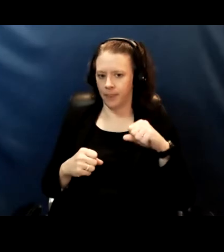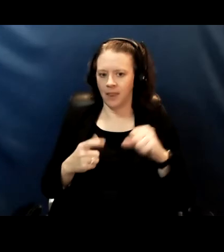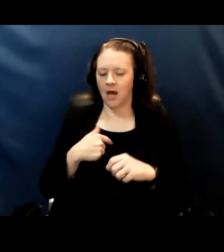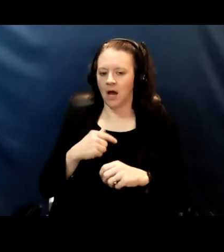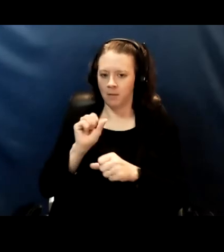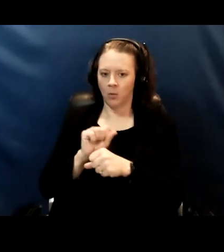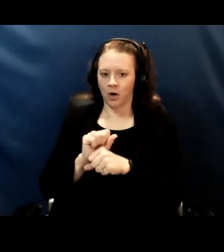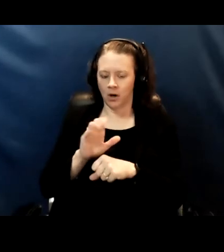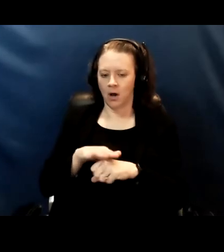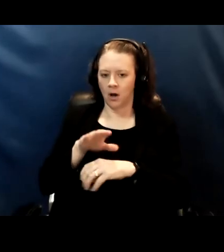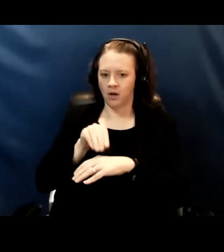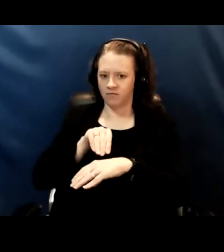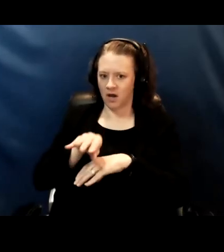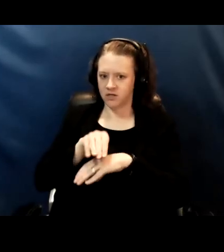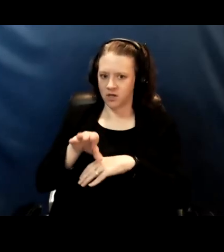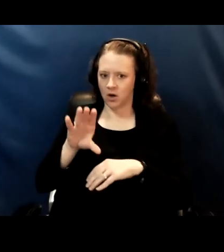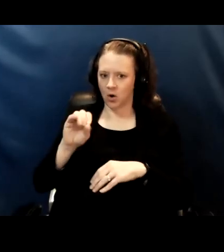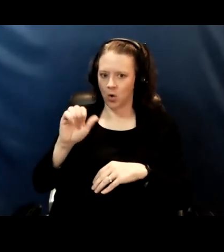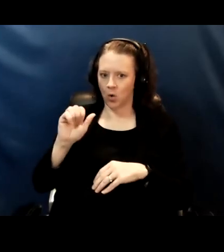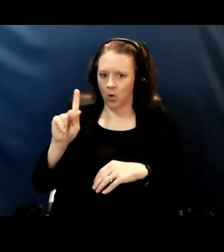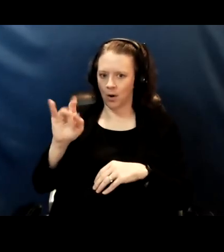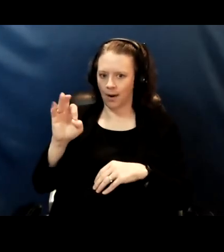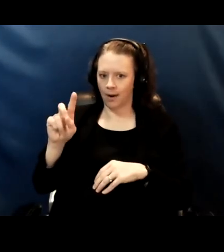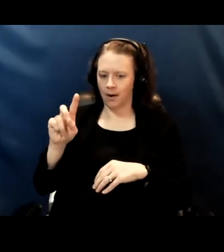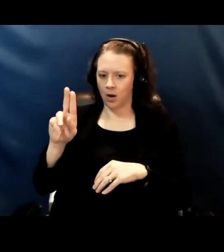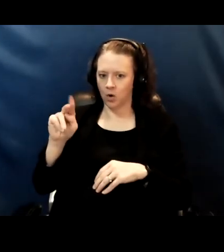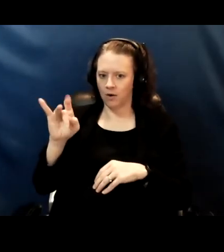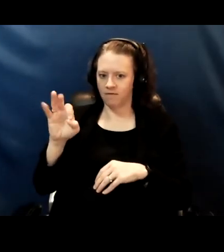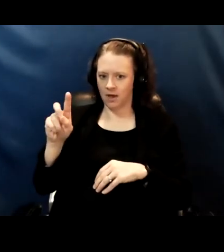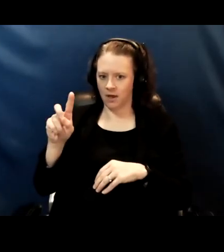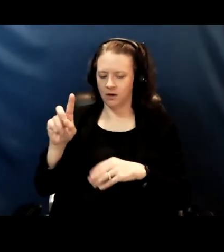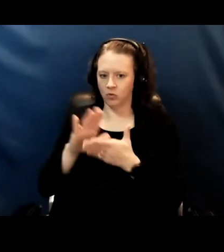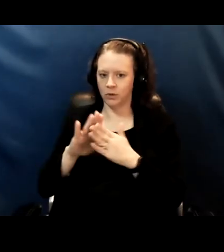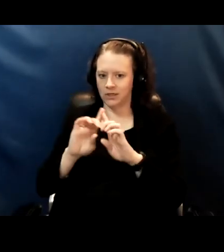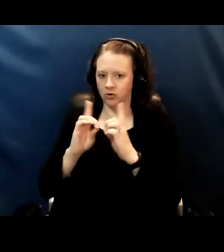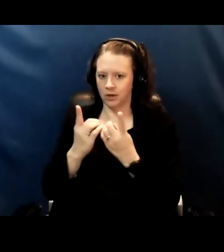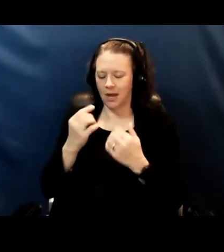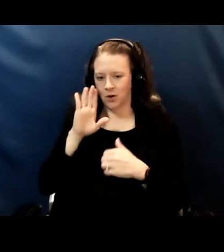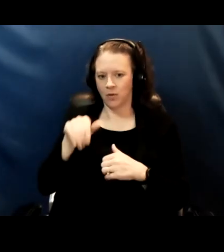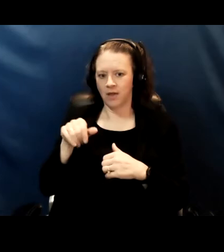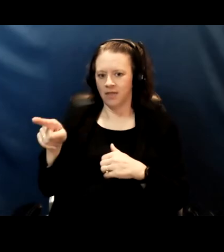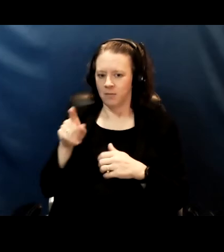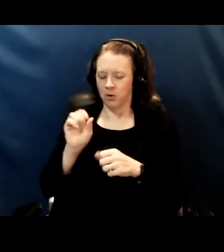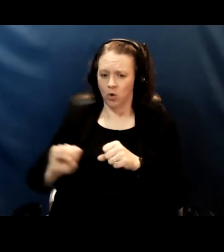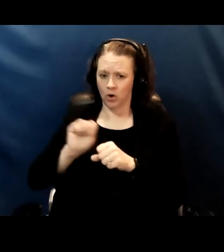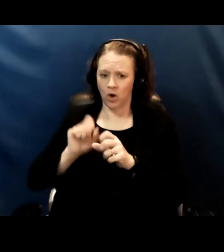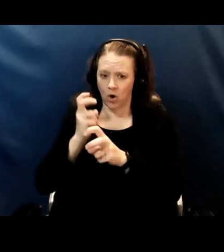specifically around reopening and I know how hard they have been working on making these things happen.